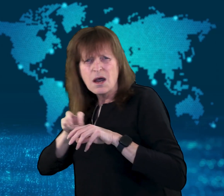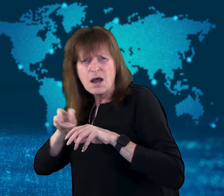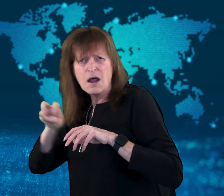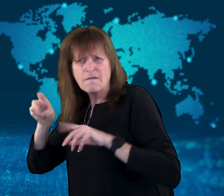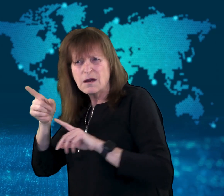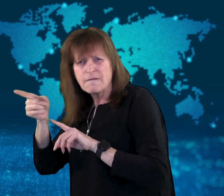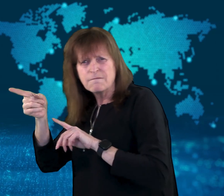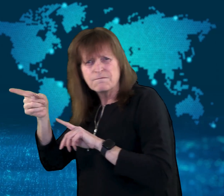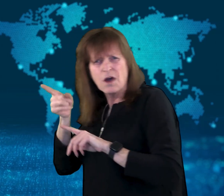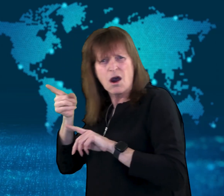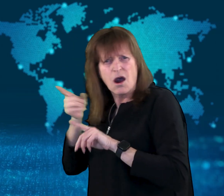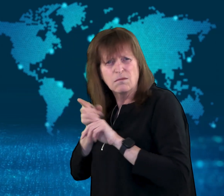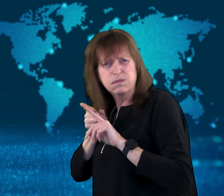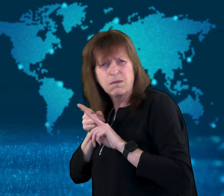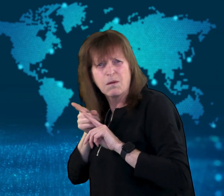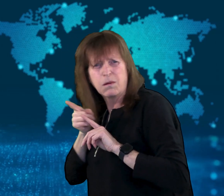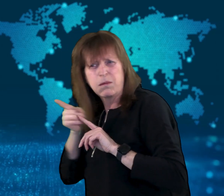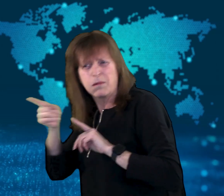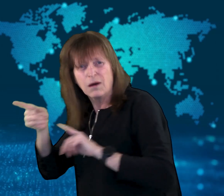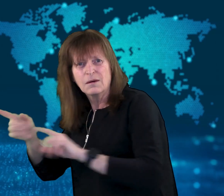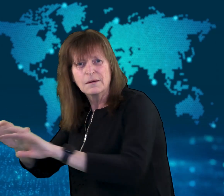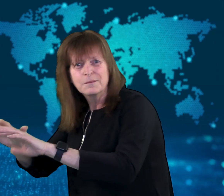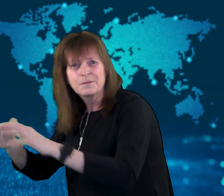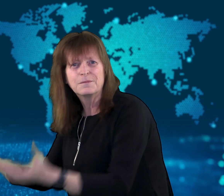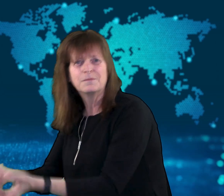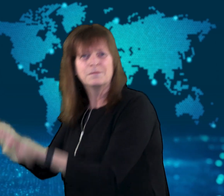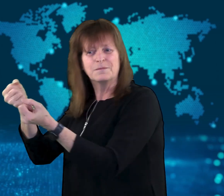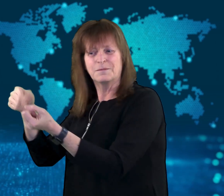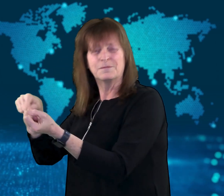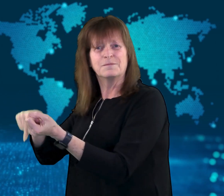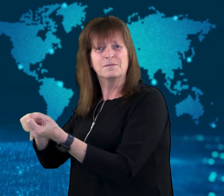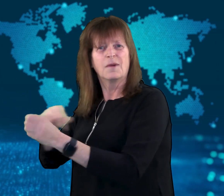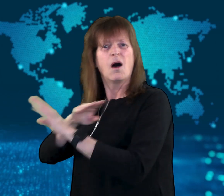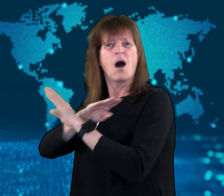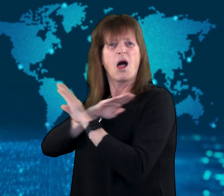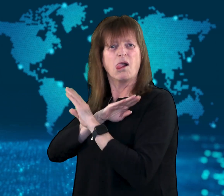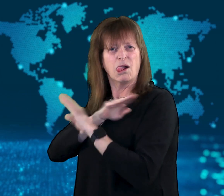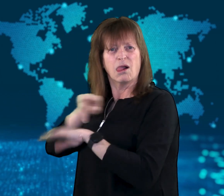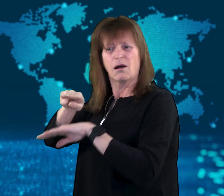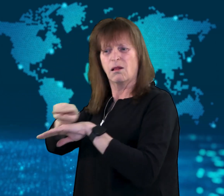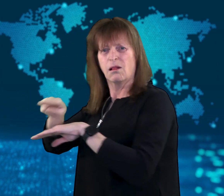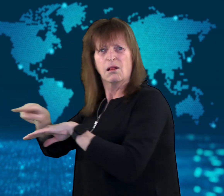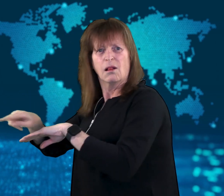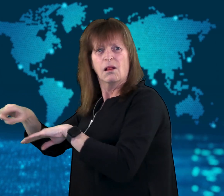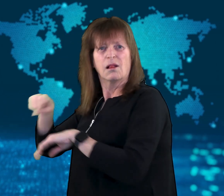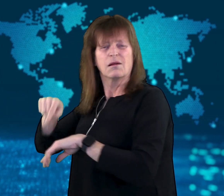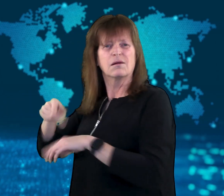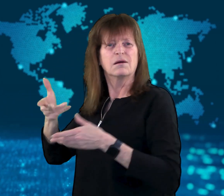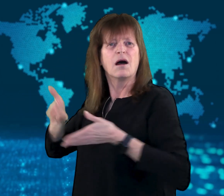retrieve the bodies of their dead sons.